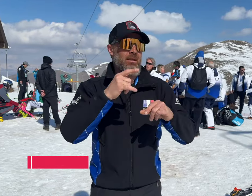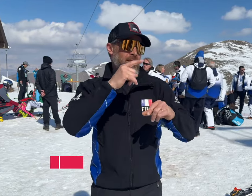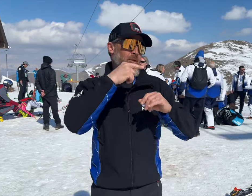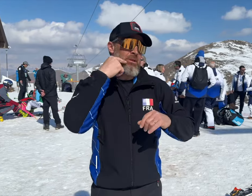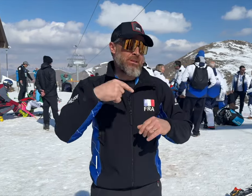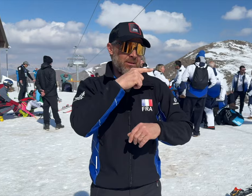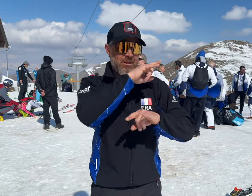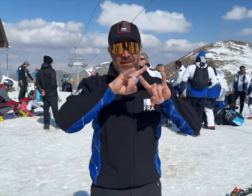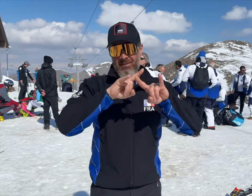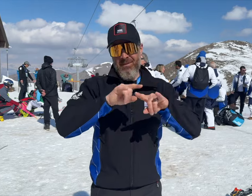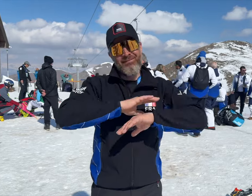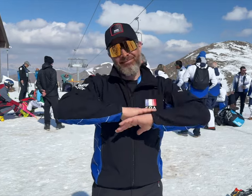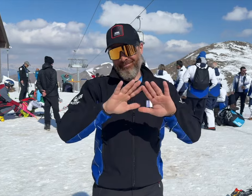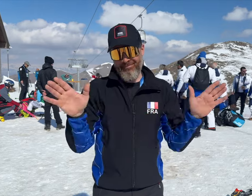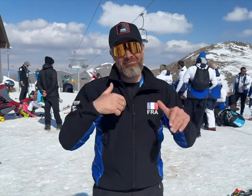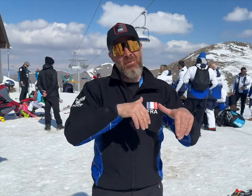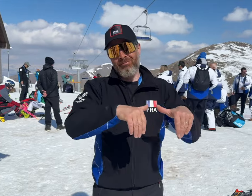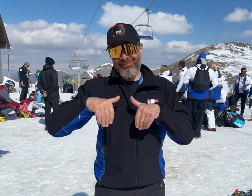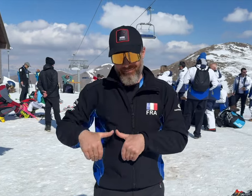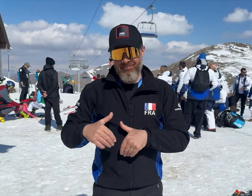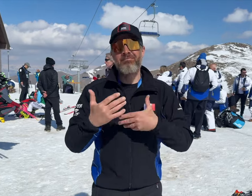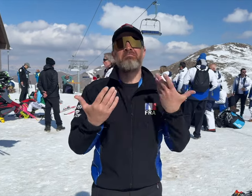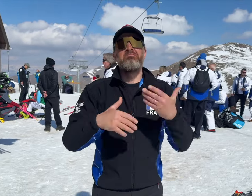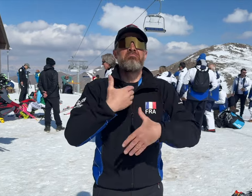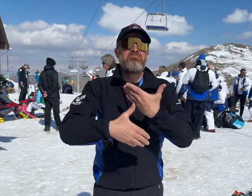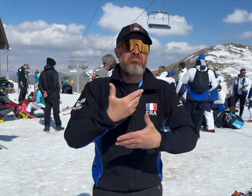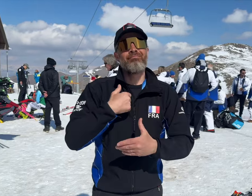I participated was in in Khanty-Mansiysk, Russia. I went to